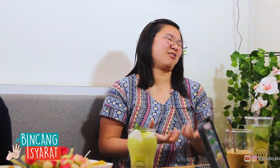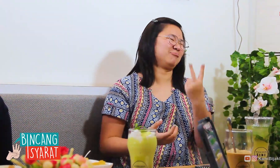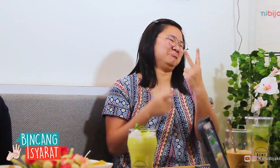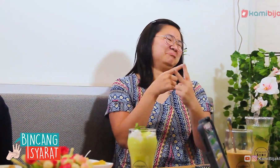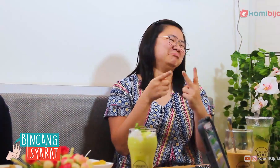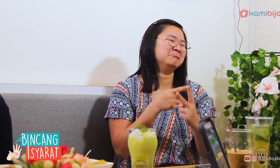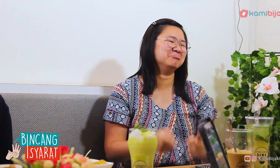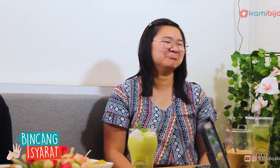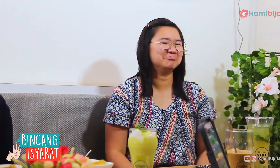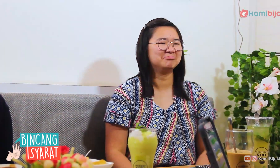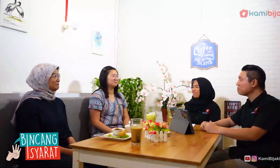Yes, those are my two obstacles.